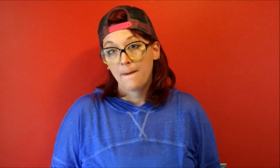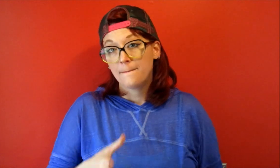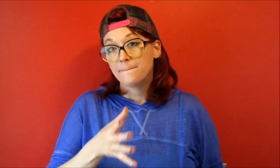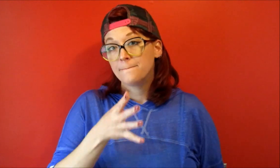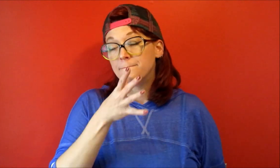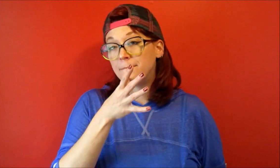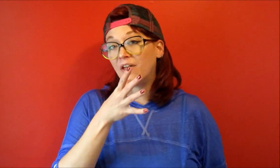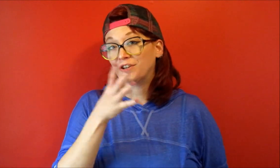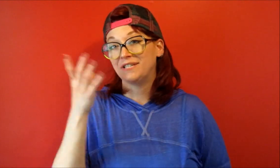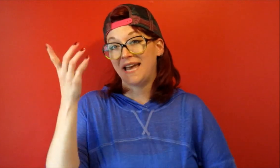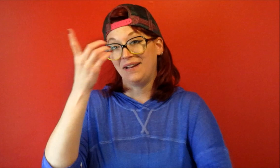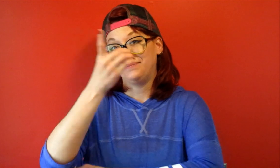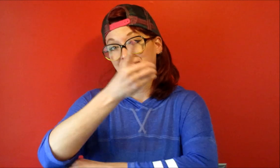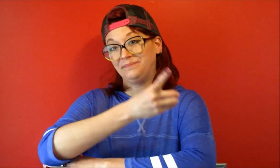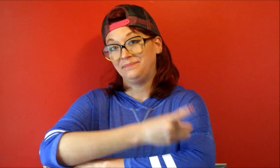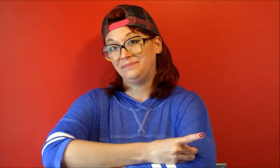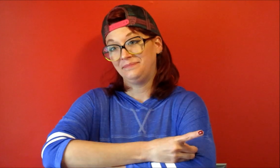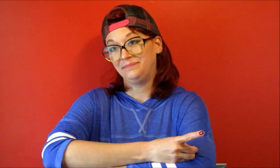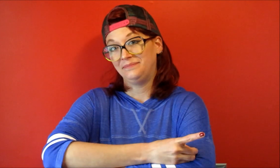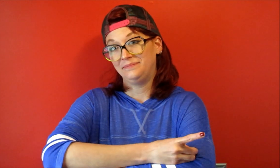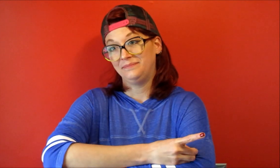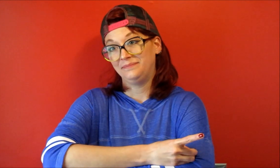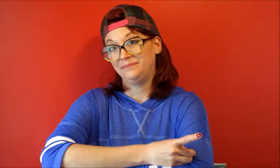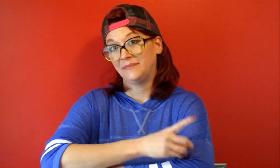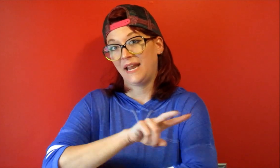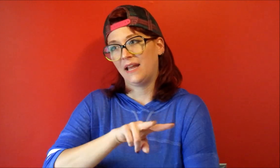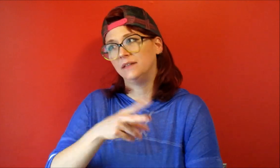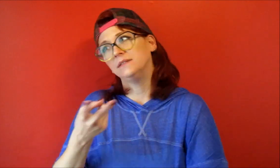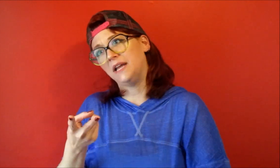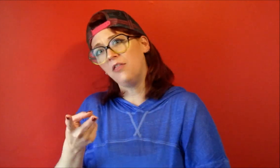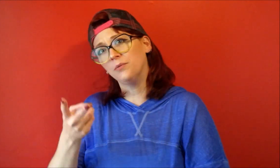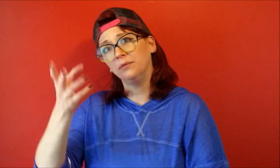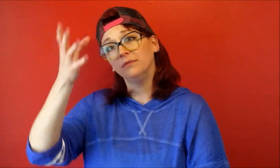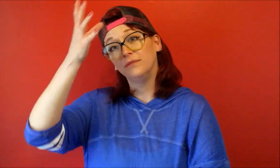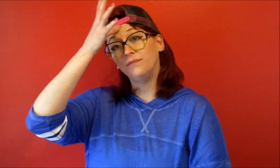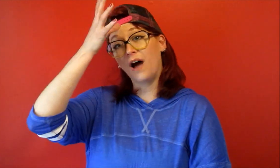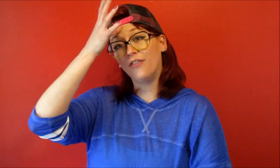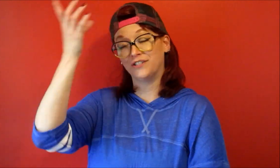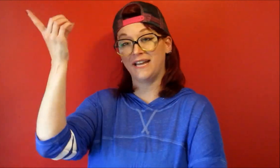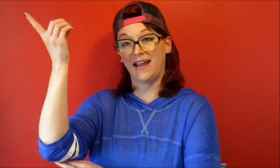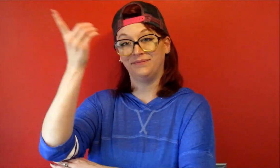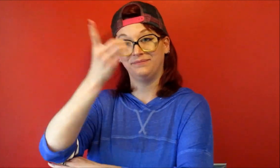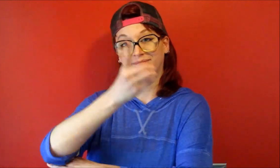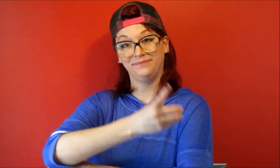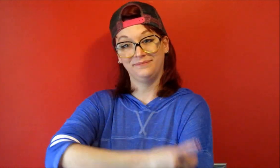Mother's Day and the other one Father's Day because